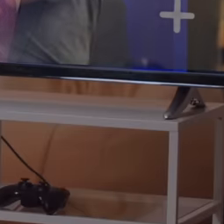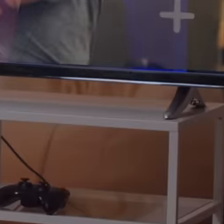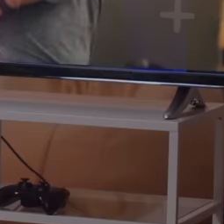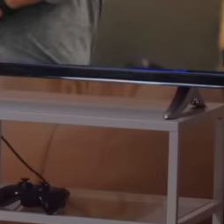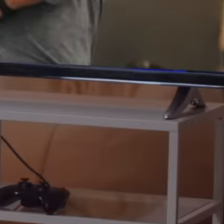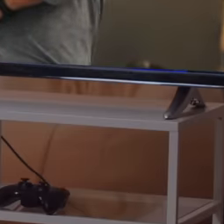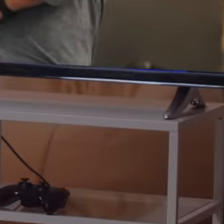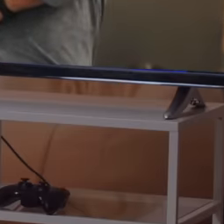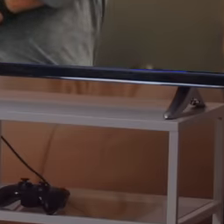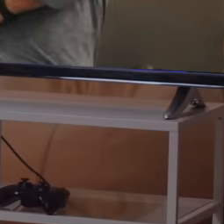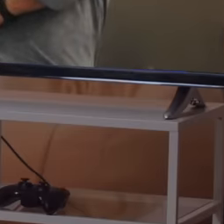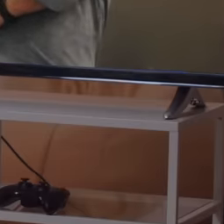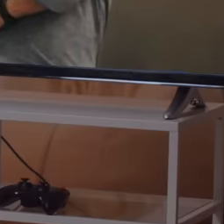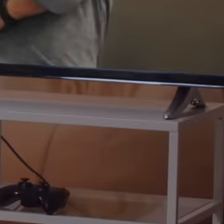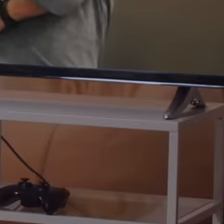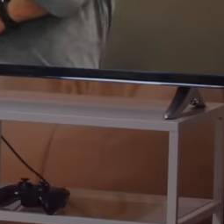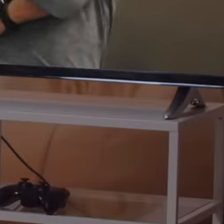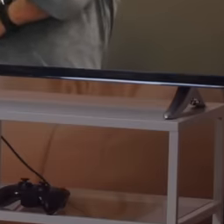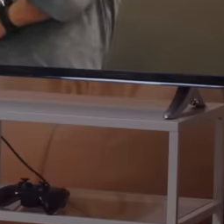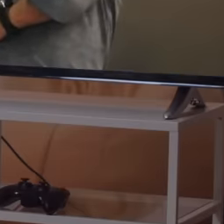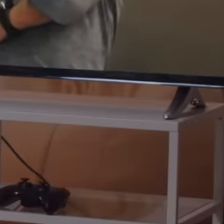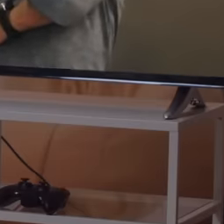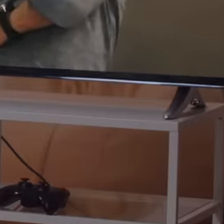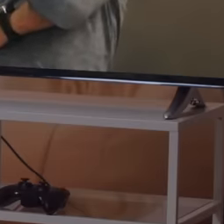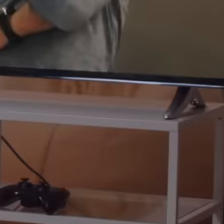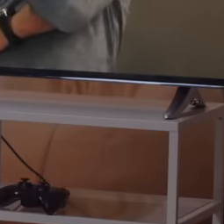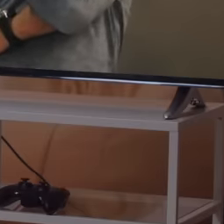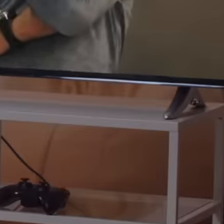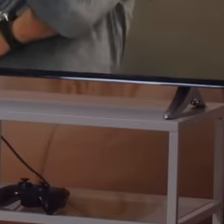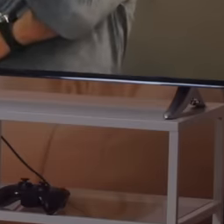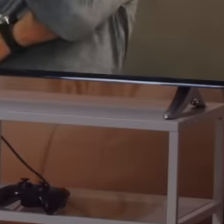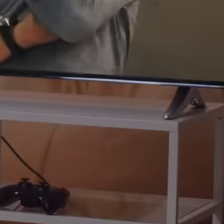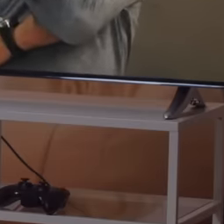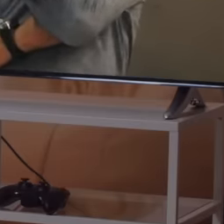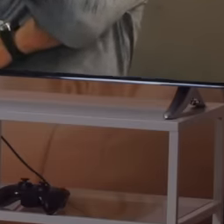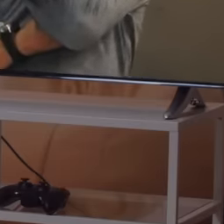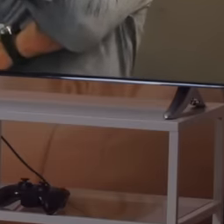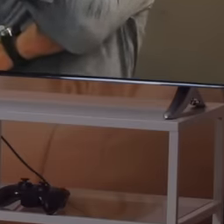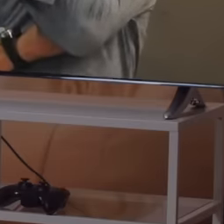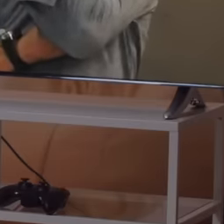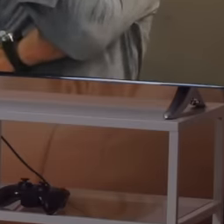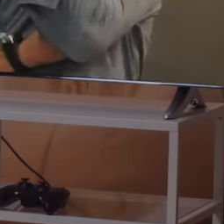no, Claudio x González was completely unrelated to this process in what had